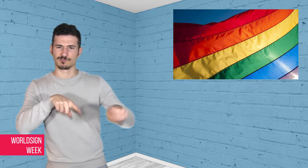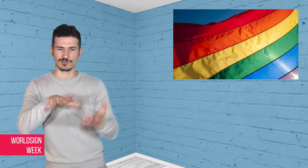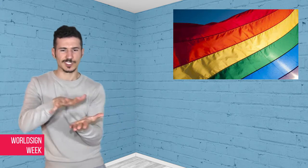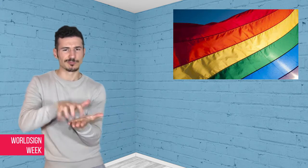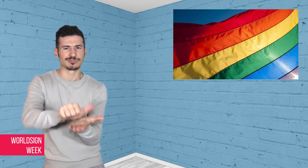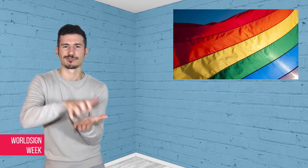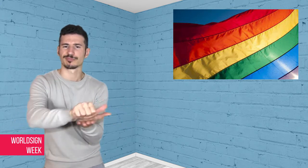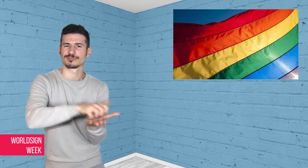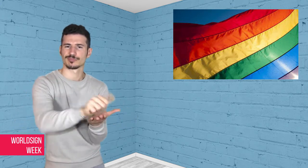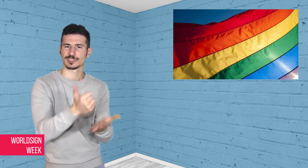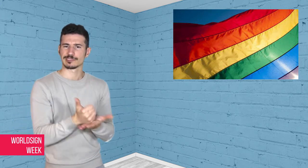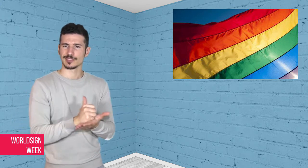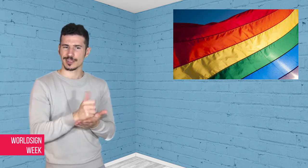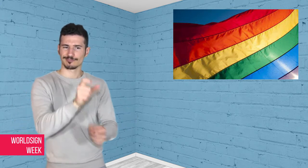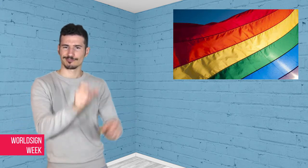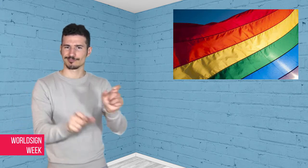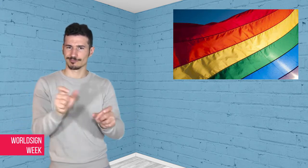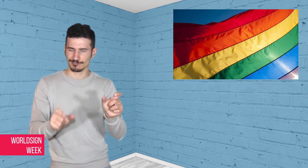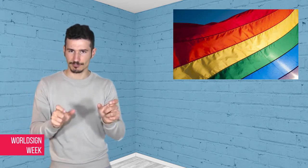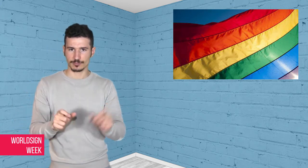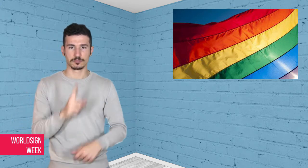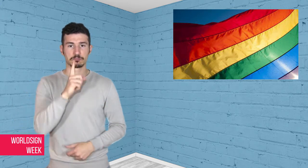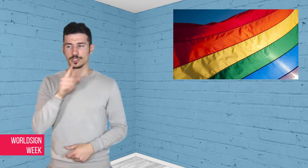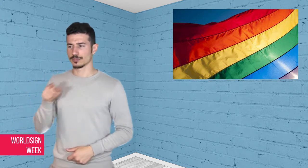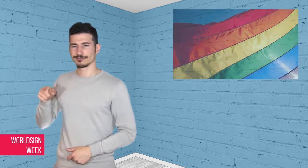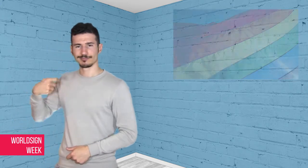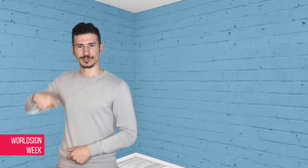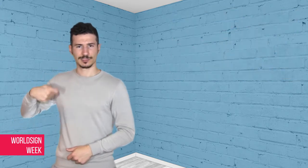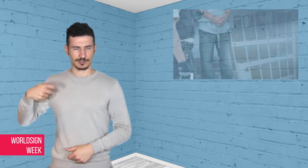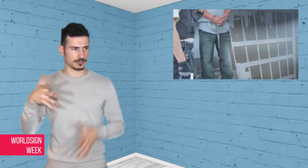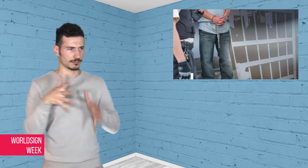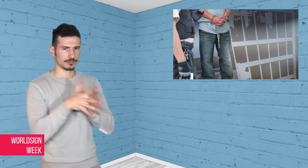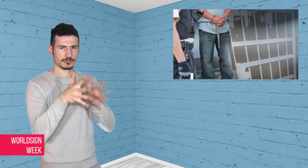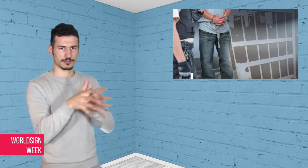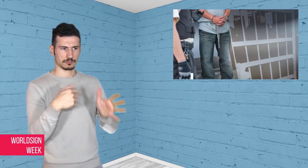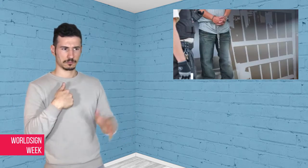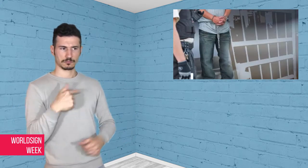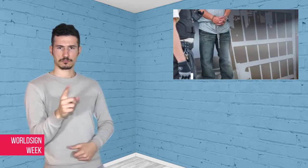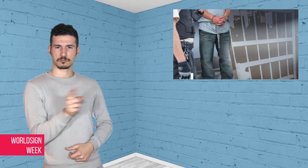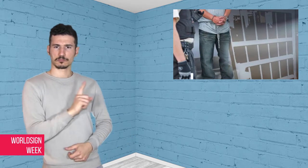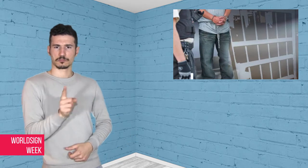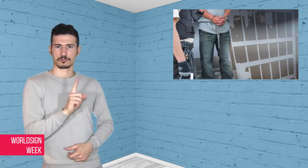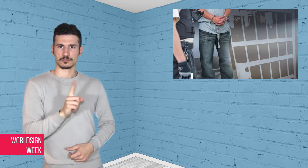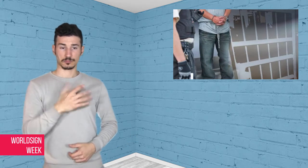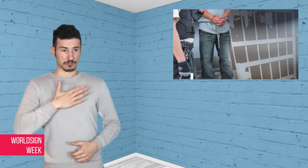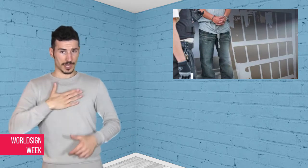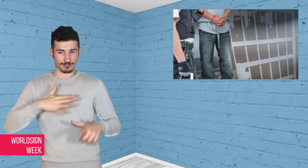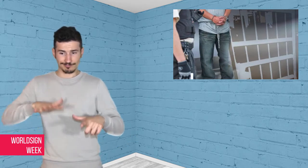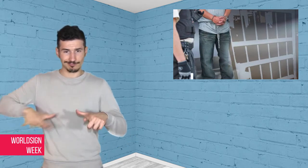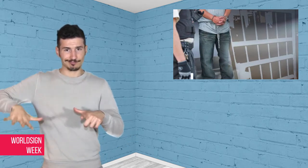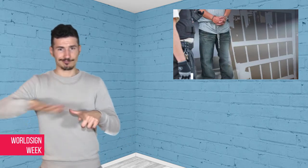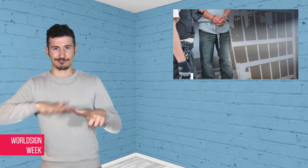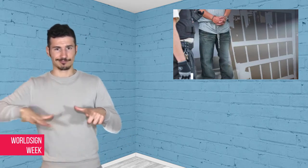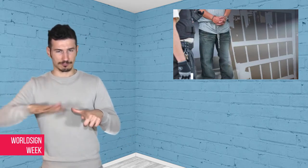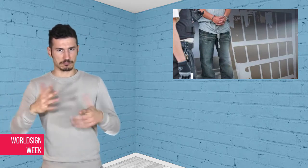there are no gay people in their country, so no one was being persecuted.